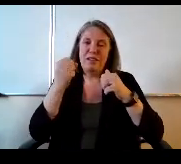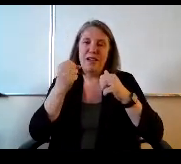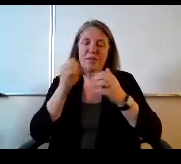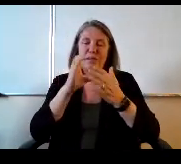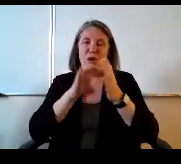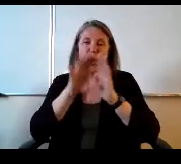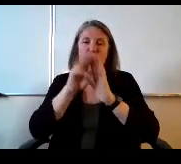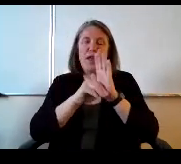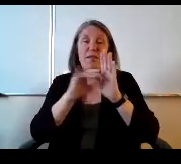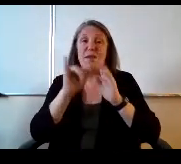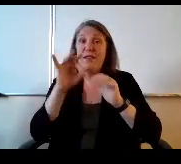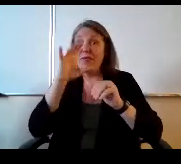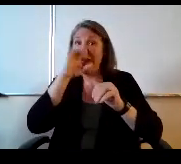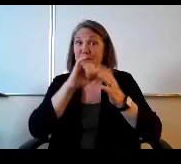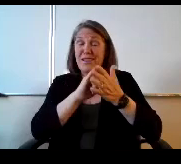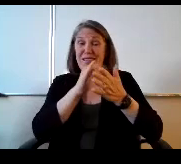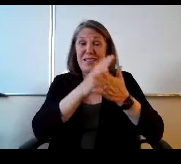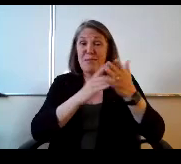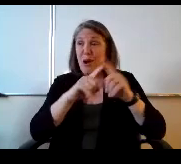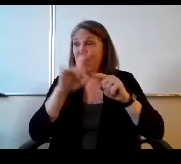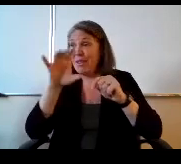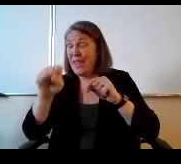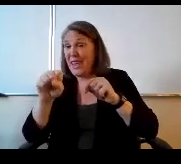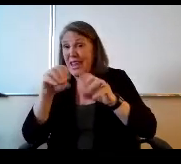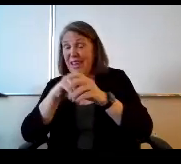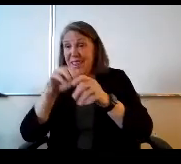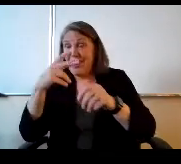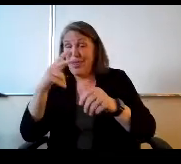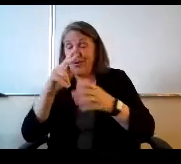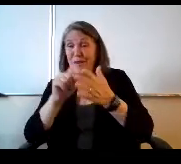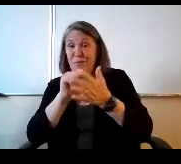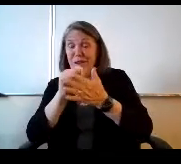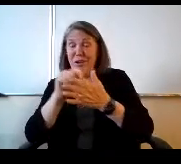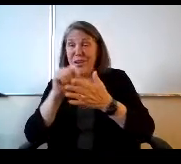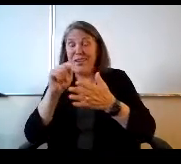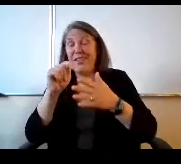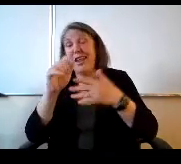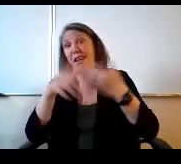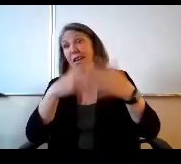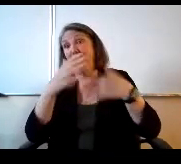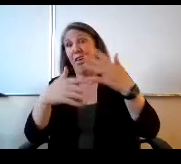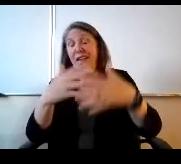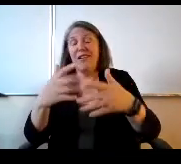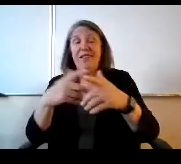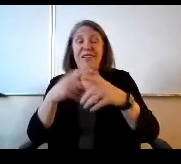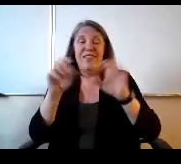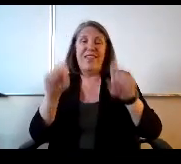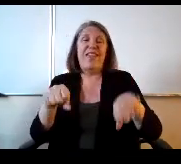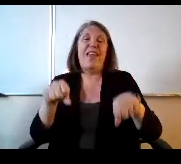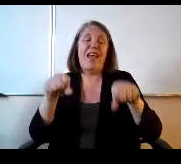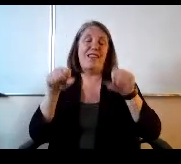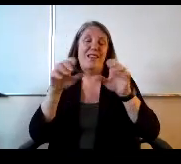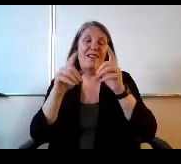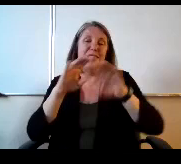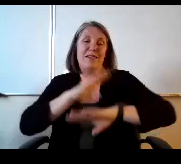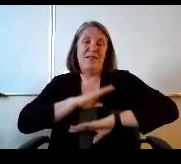miss this part but they get it in 3rd. You know term, then they can they. Can you know meet that grade or whatever?